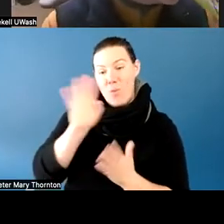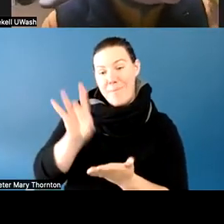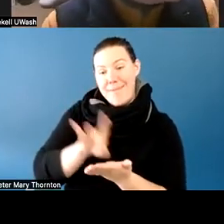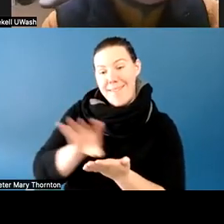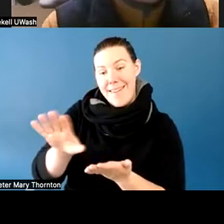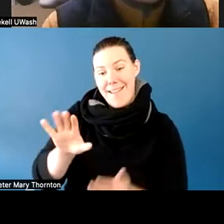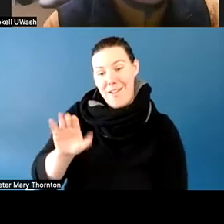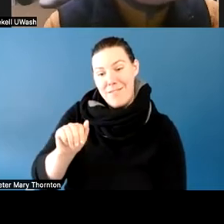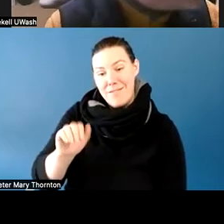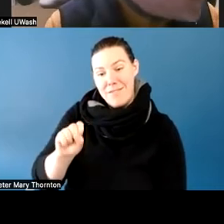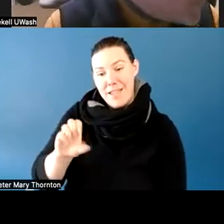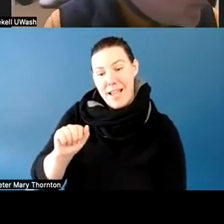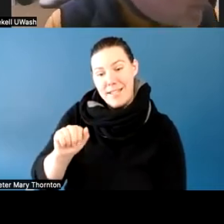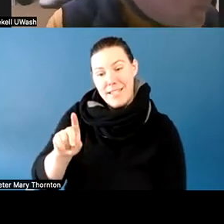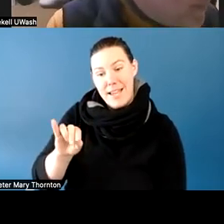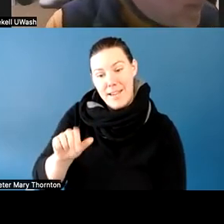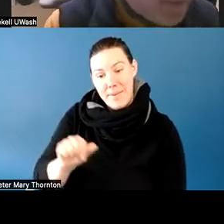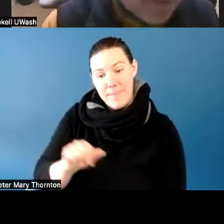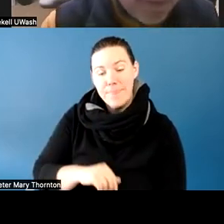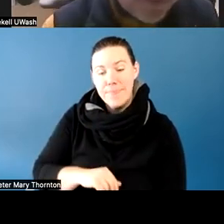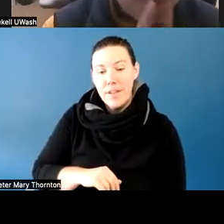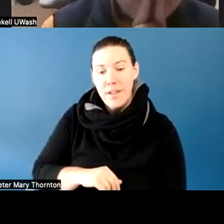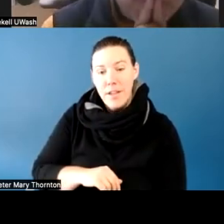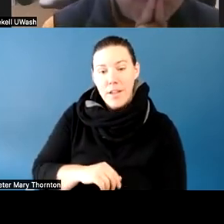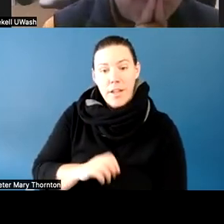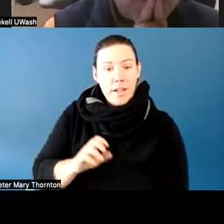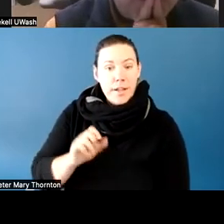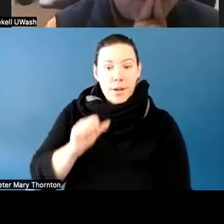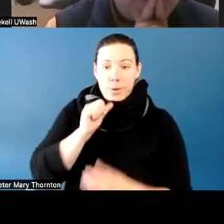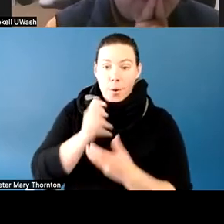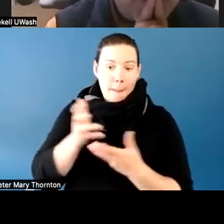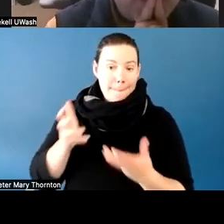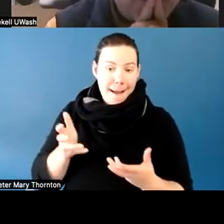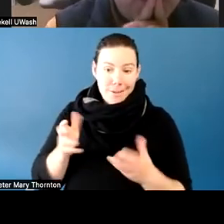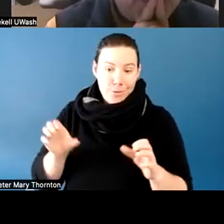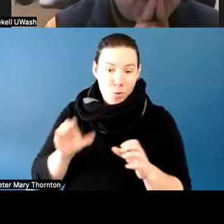So there wasn't much that could have been done that quarter.